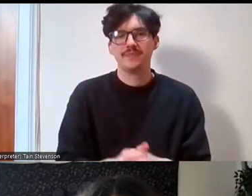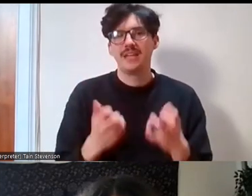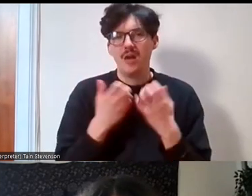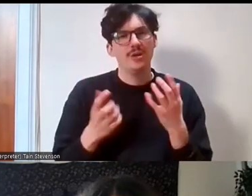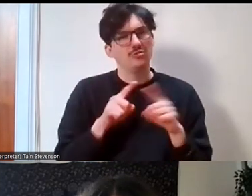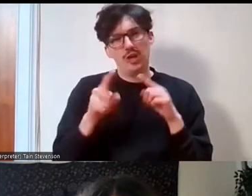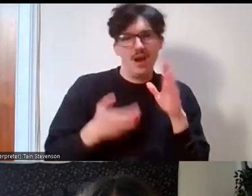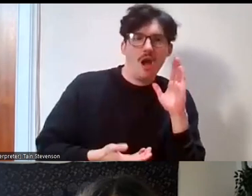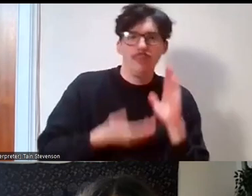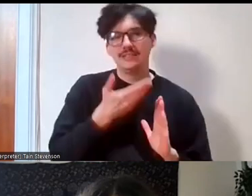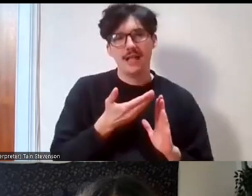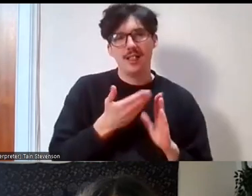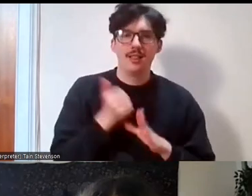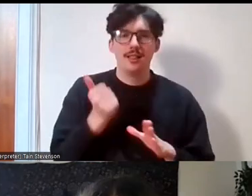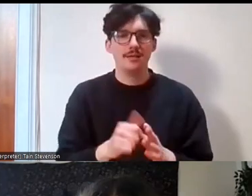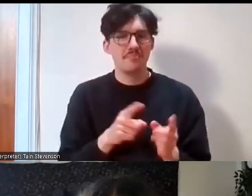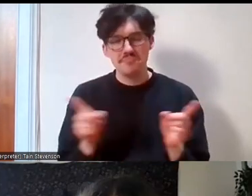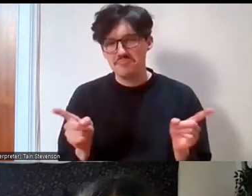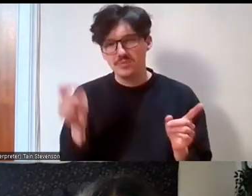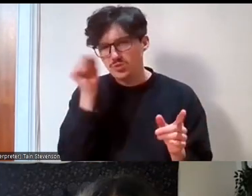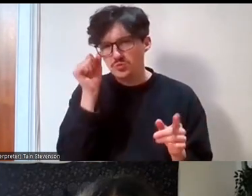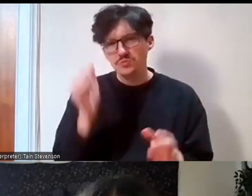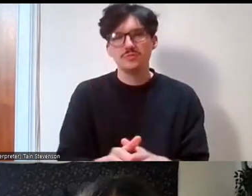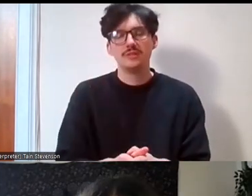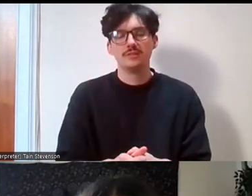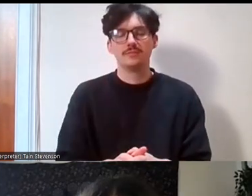space of inclusive volunteering, specifically working class? Anyone else got anything else?